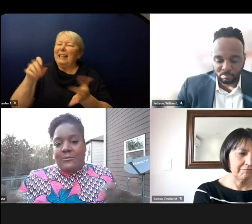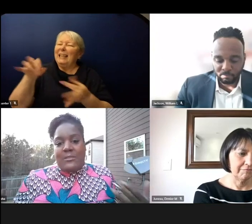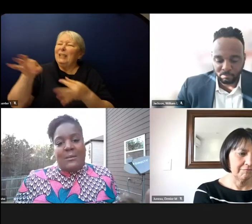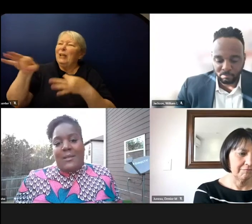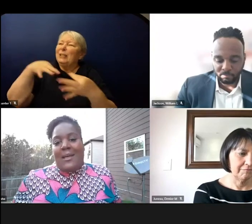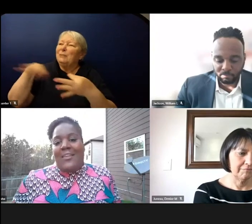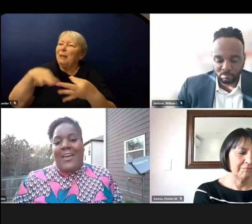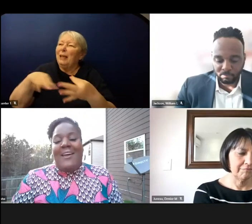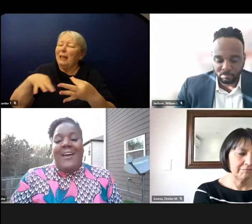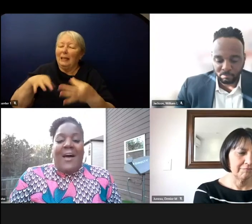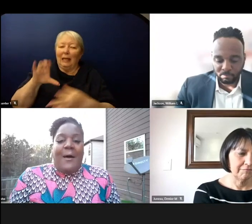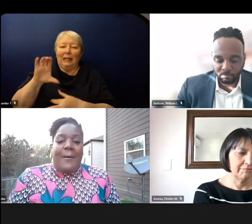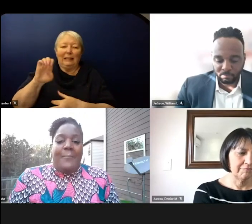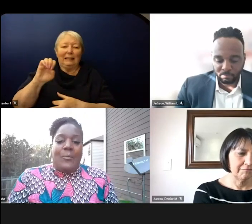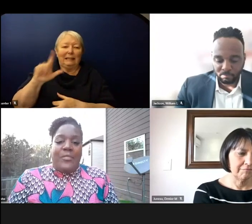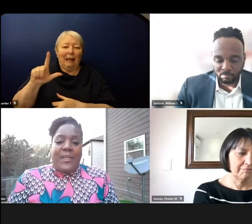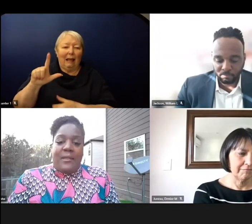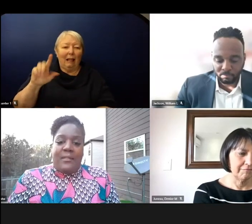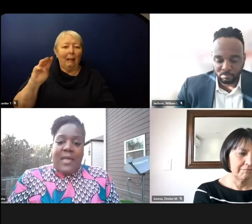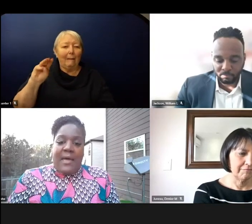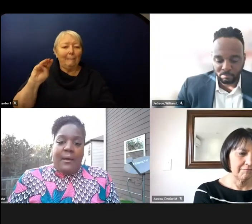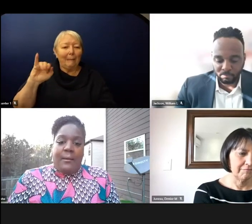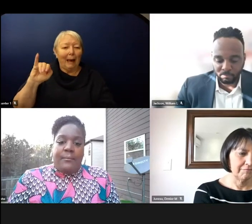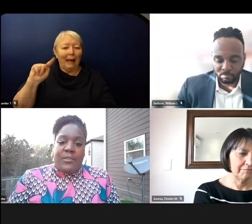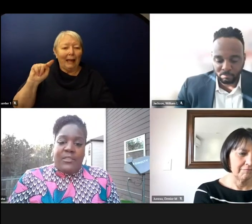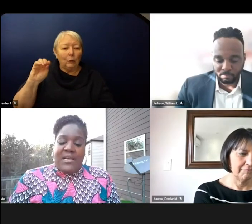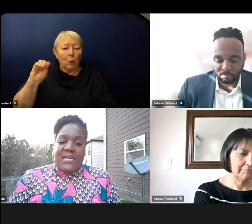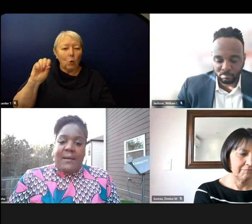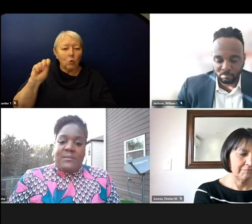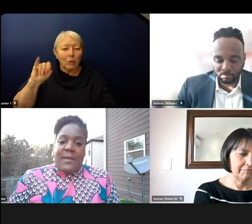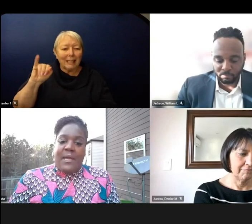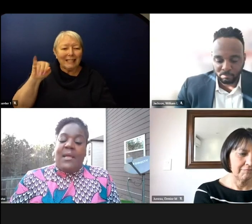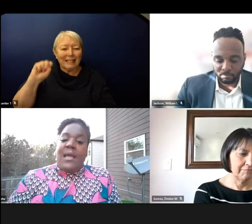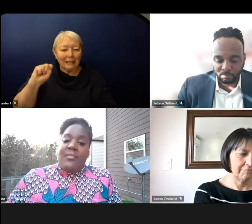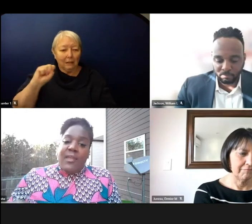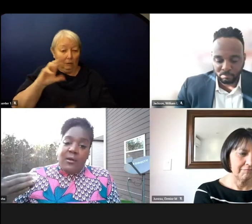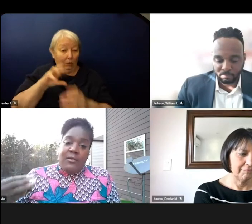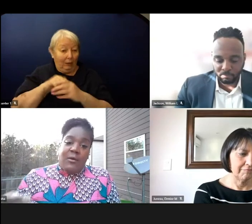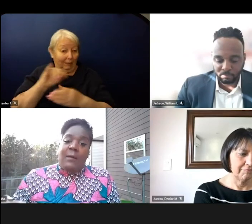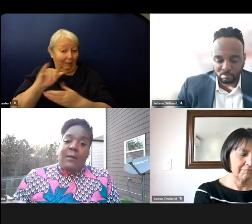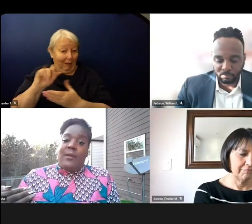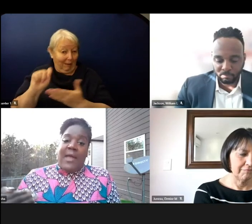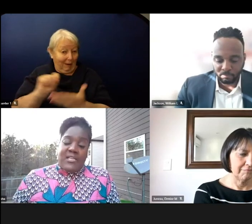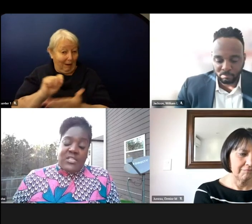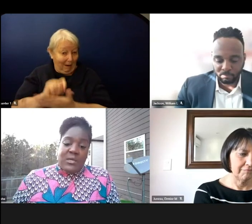like that within that within that time span. And then they're able to actually rotate